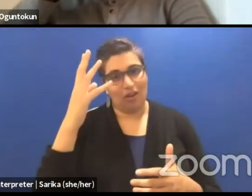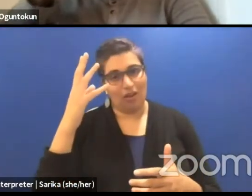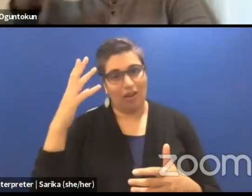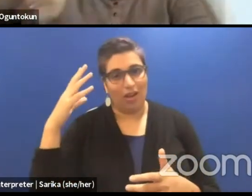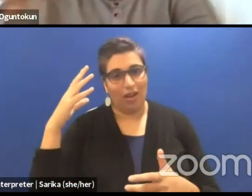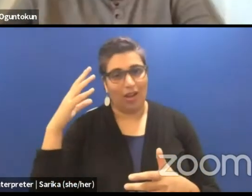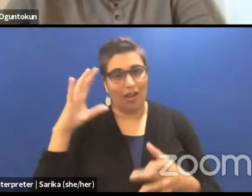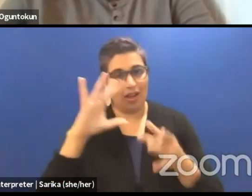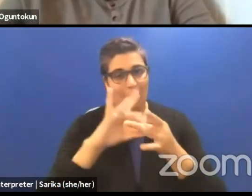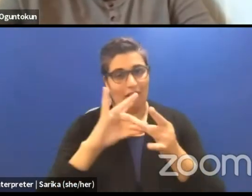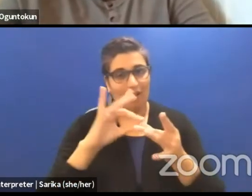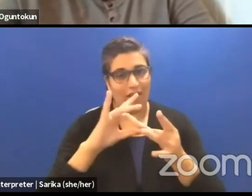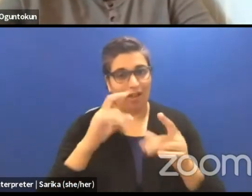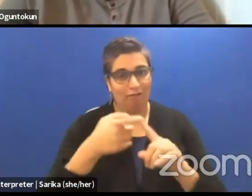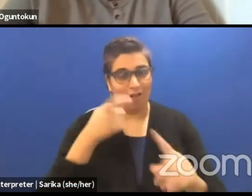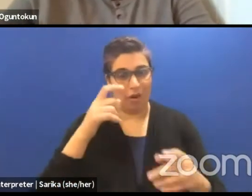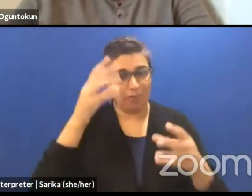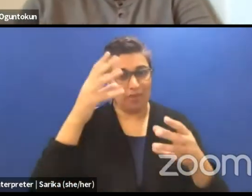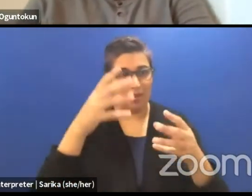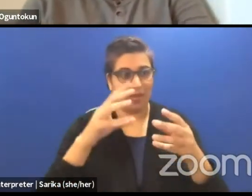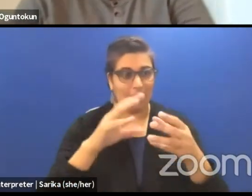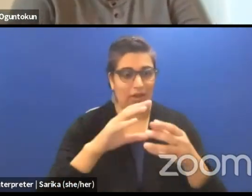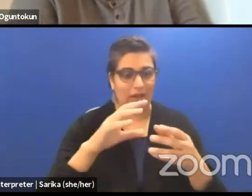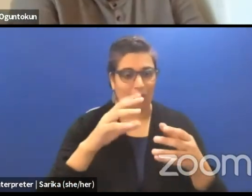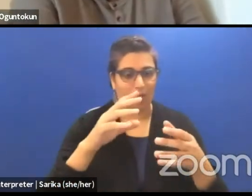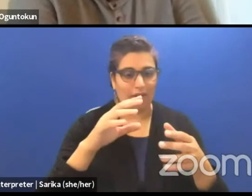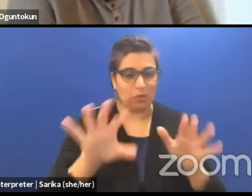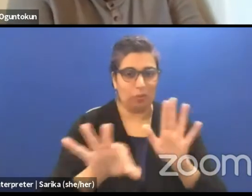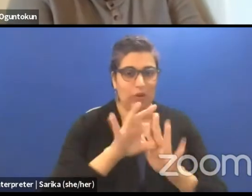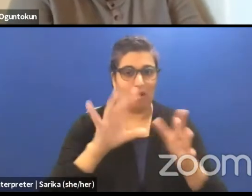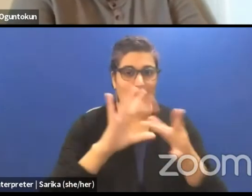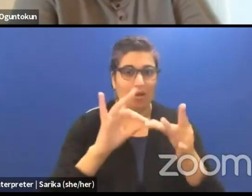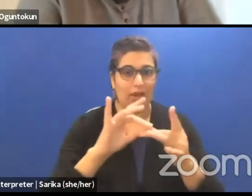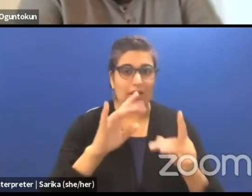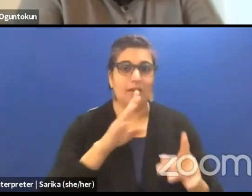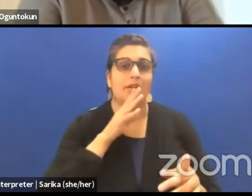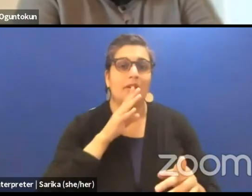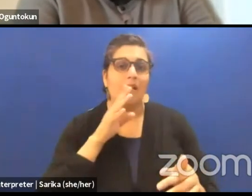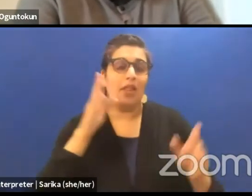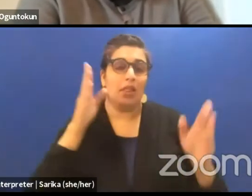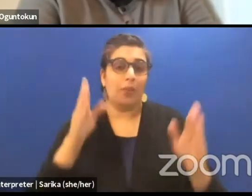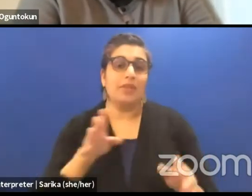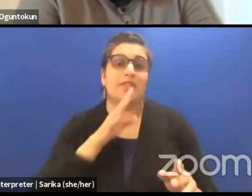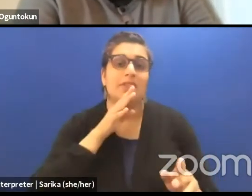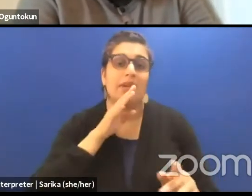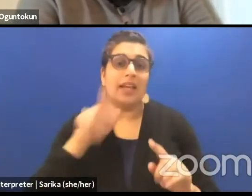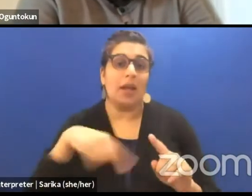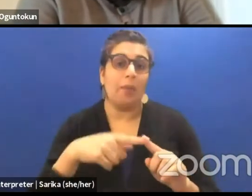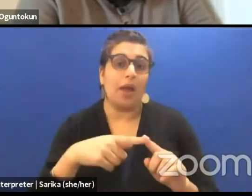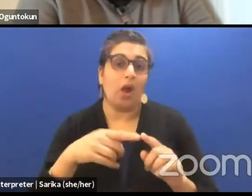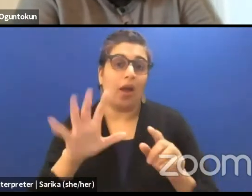from the messages to clarify a little misunderstanding. The person that was speaking about the African Union languages clarified